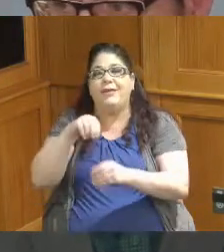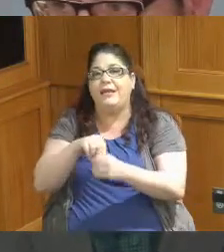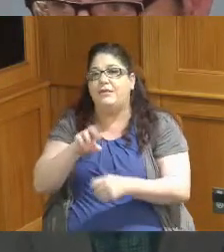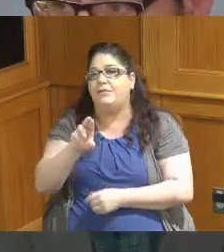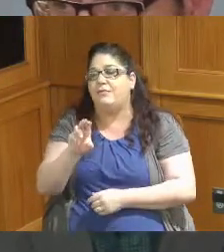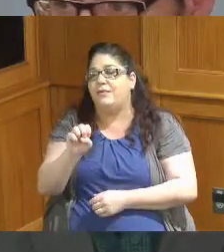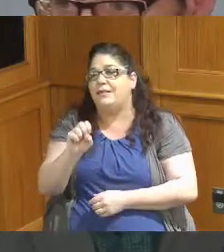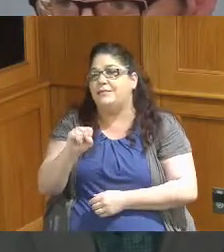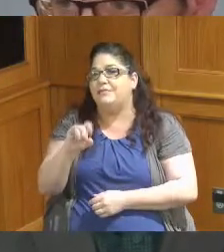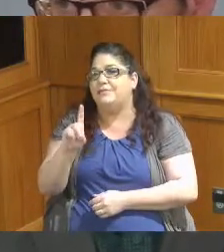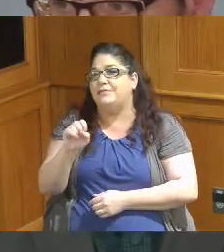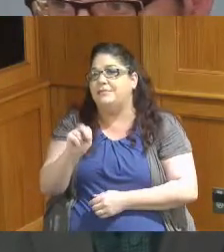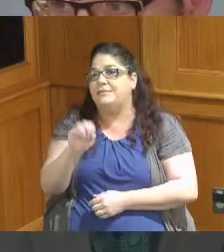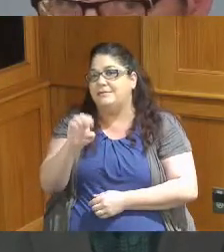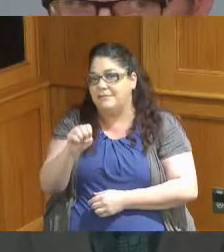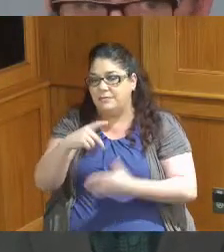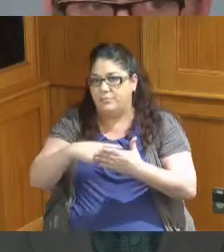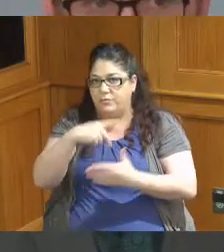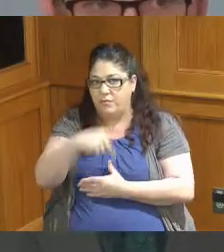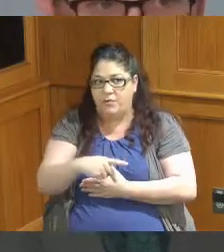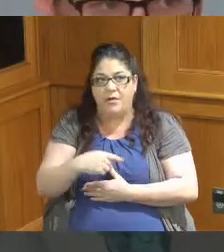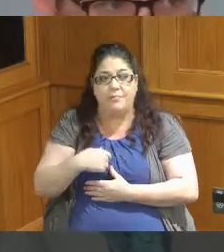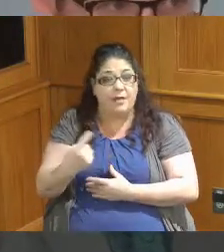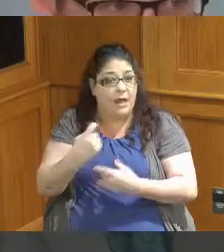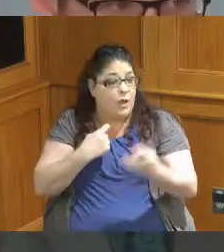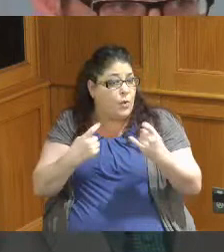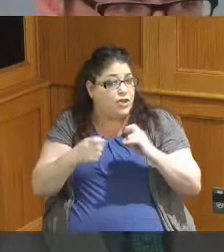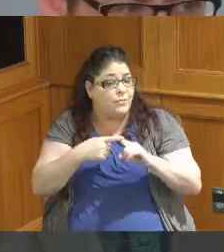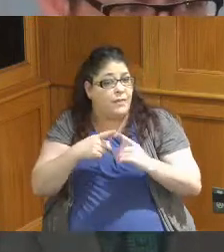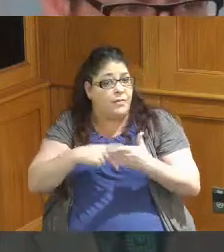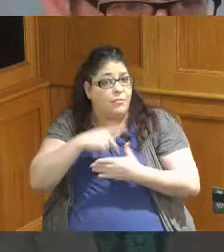wanted to ask if there was any questions about the program or the use of the funds